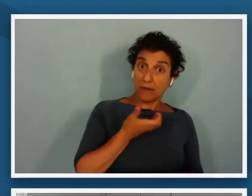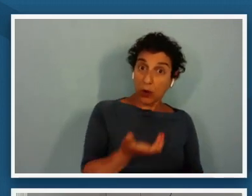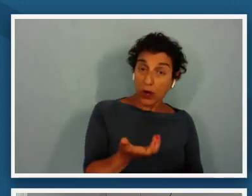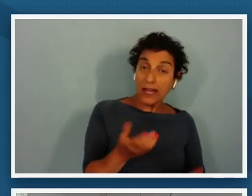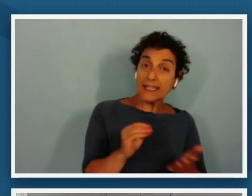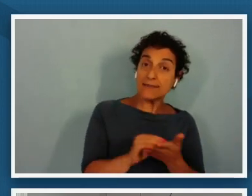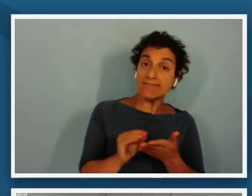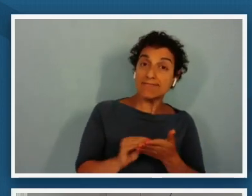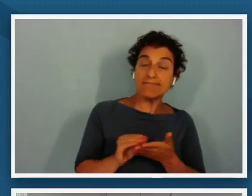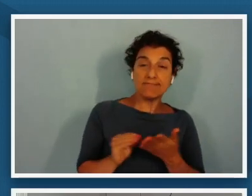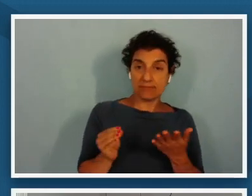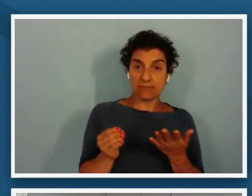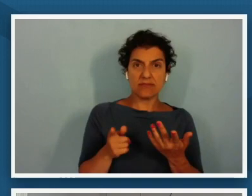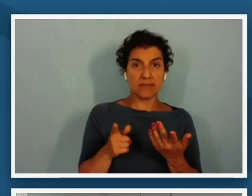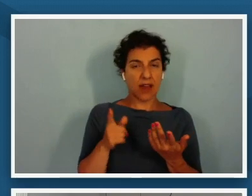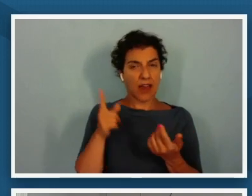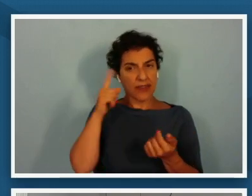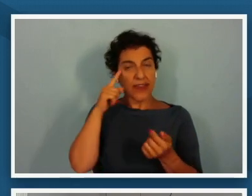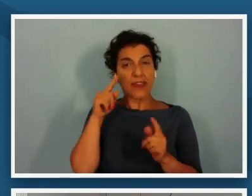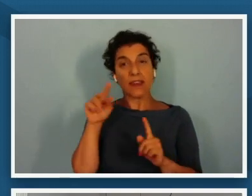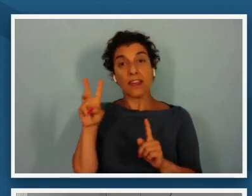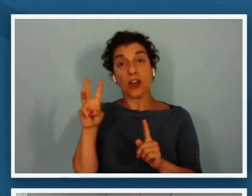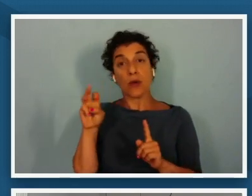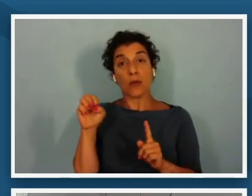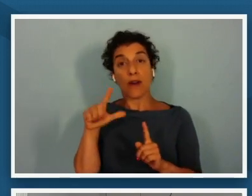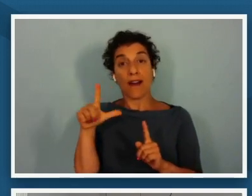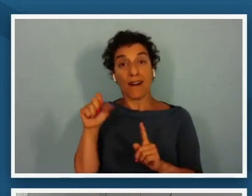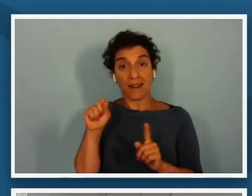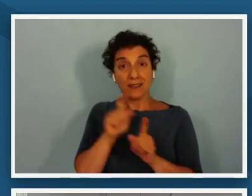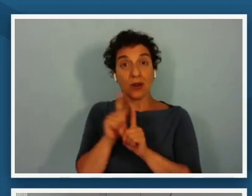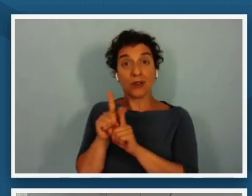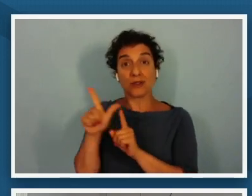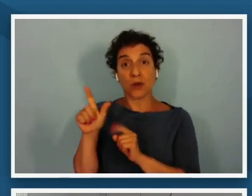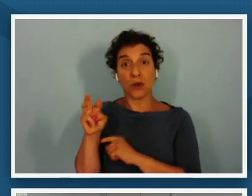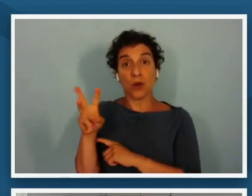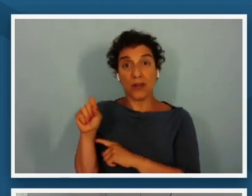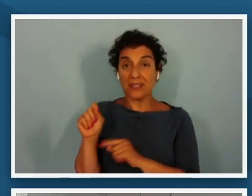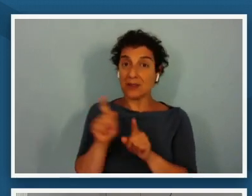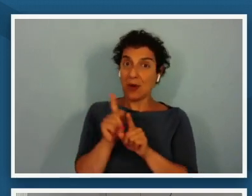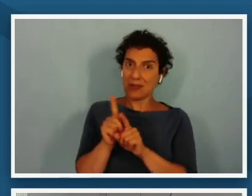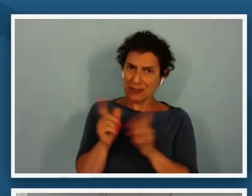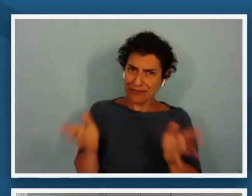i think it was wells and lewis have both exhorted us to use